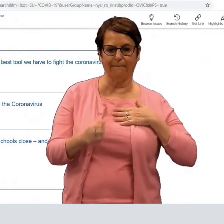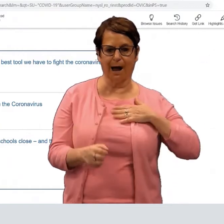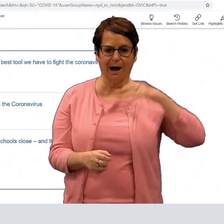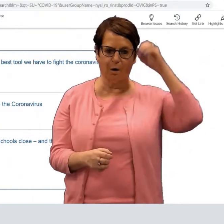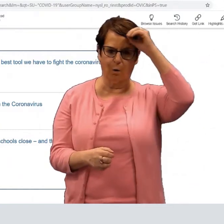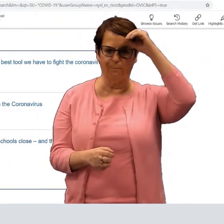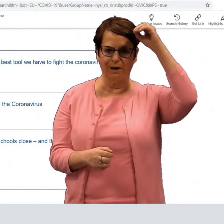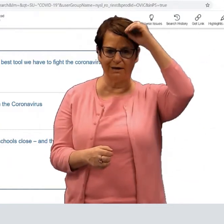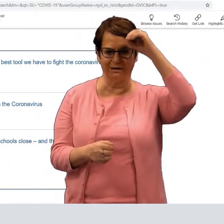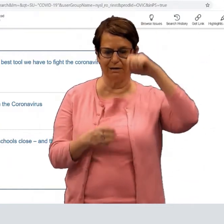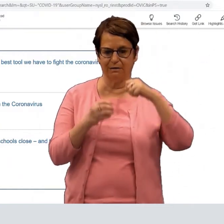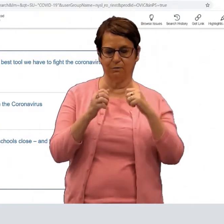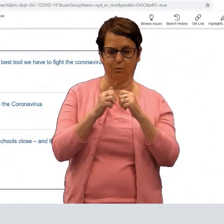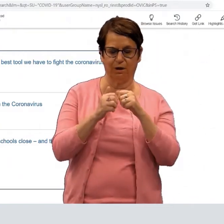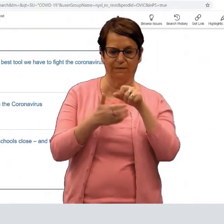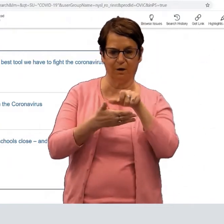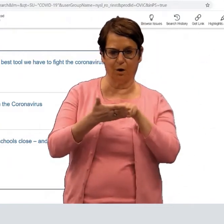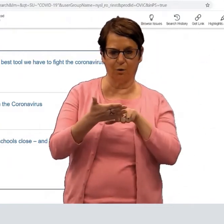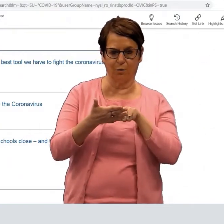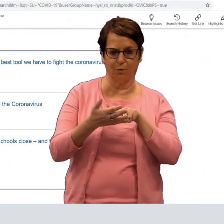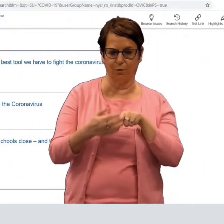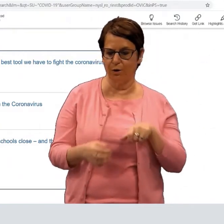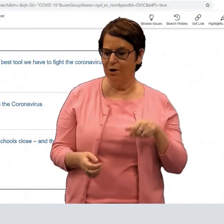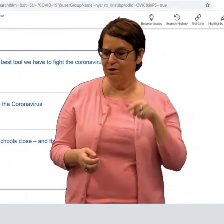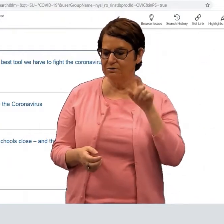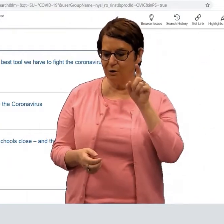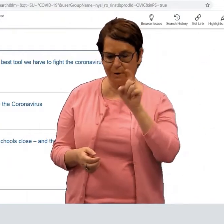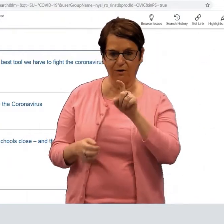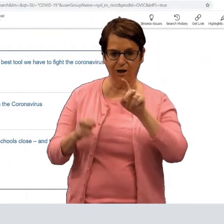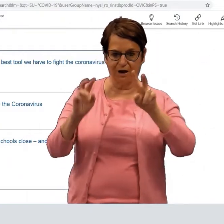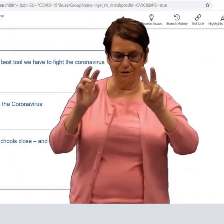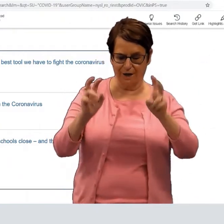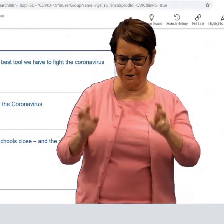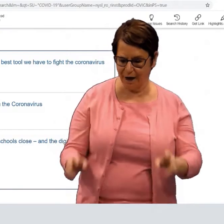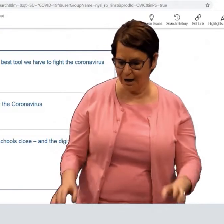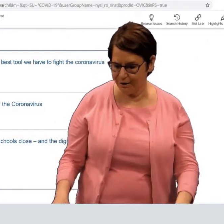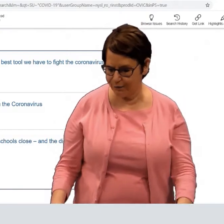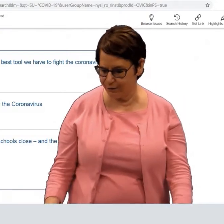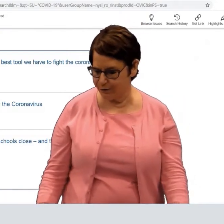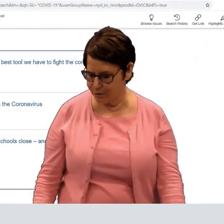I have to back up my opinion with the article. So click on the title.